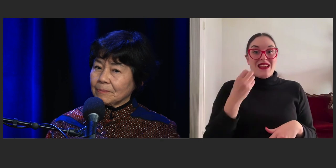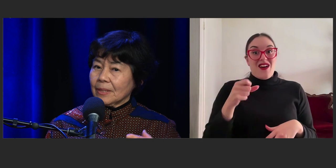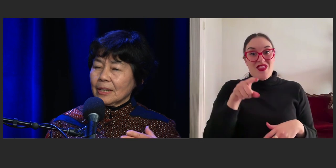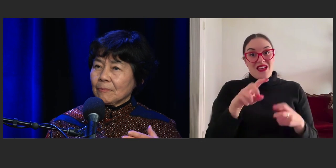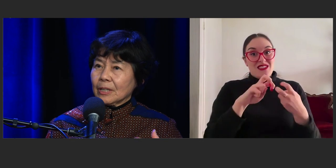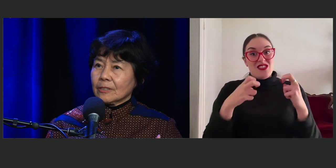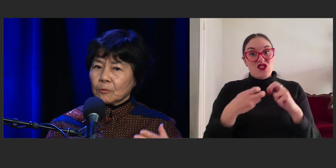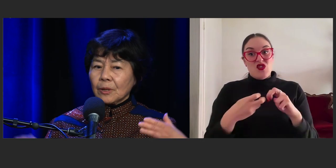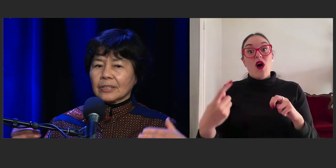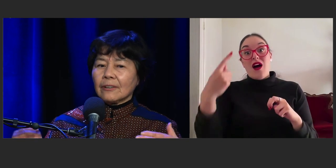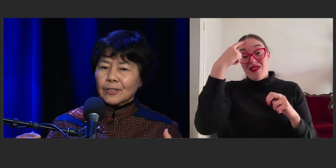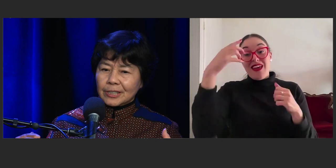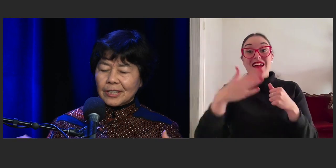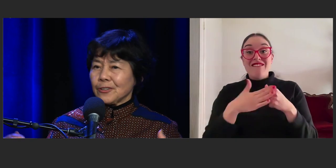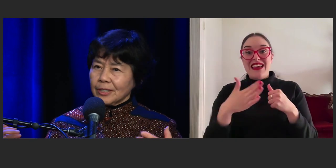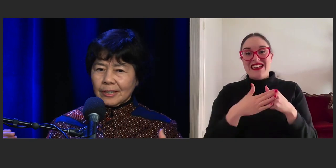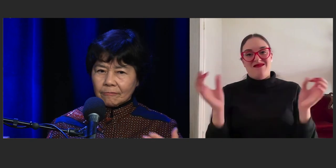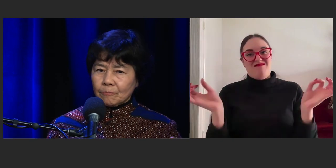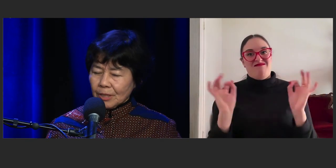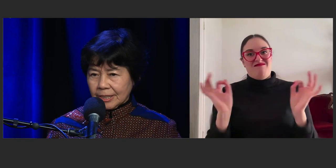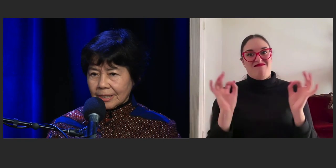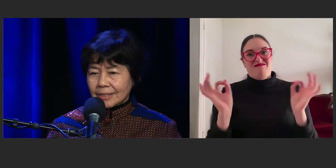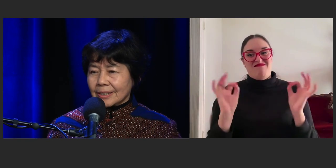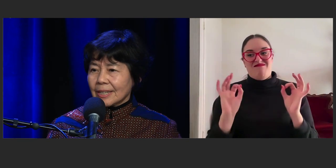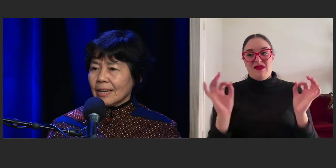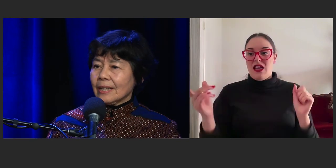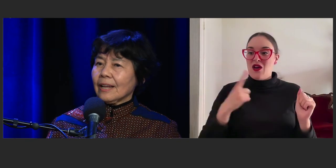because with diversity you get prejudice